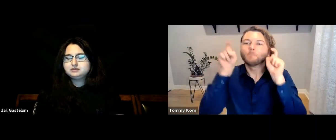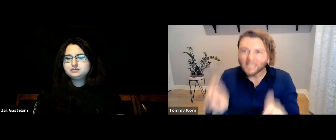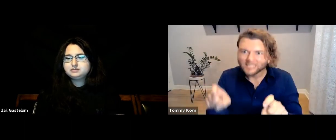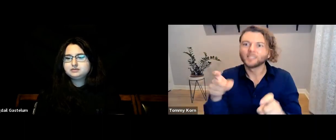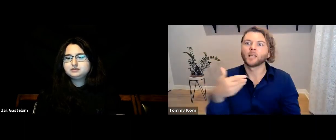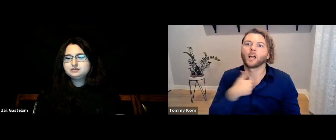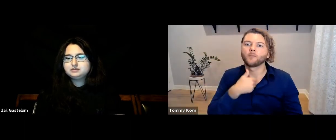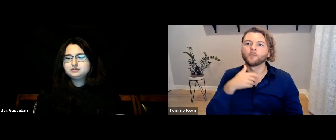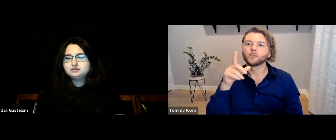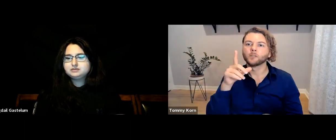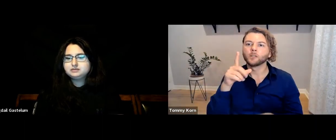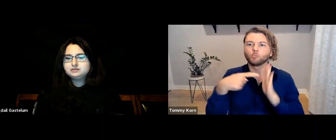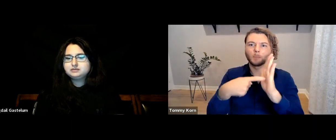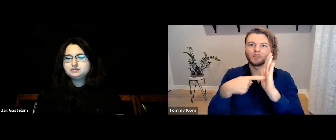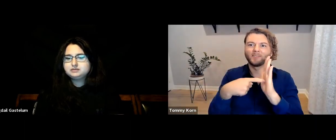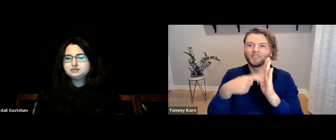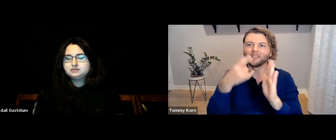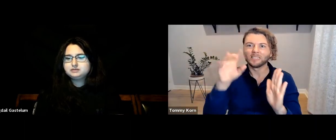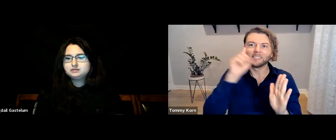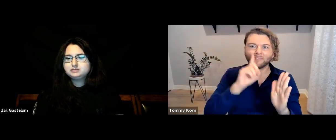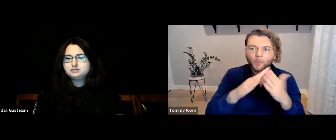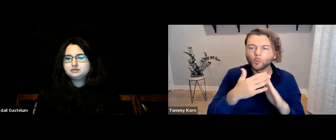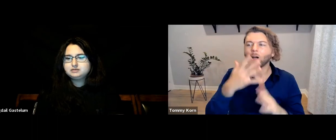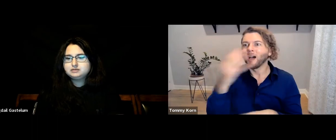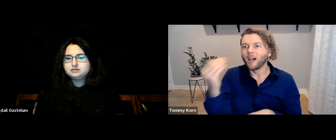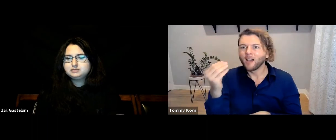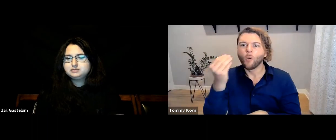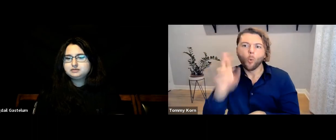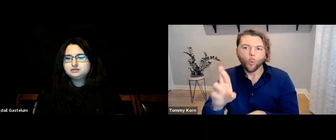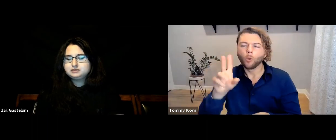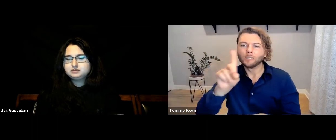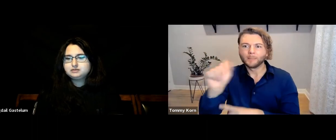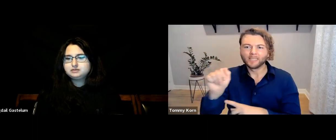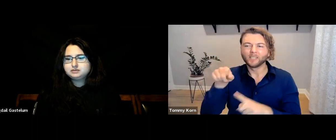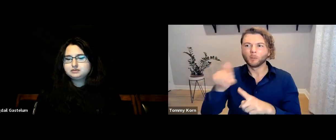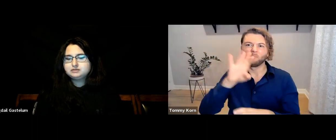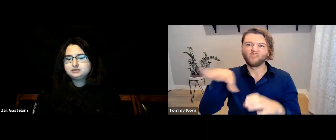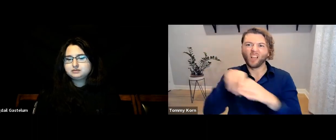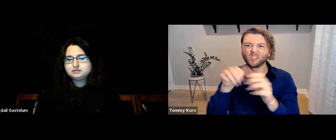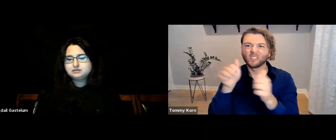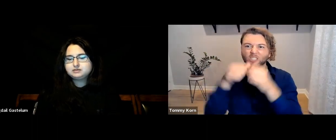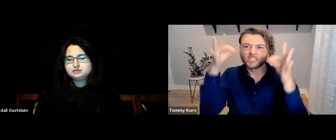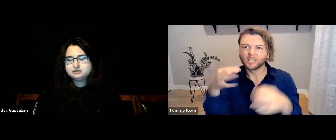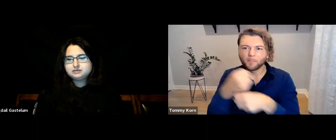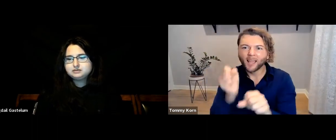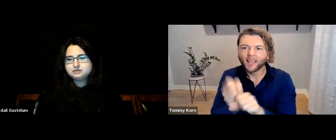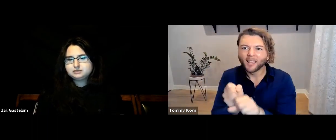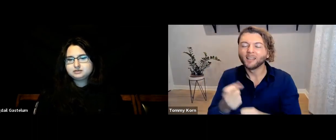you absolutely must have representation from the Deaf community and/or representation for that disability, in any decision-making.